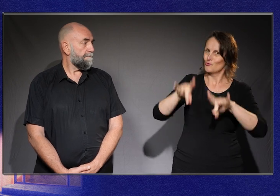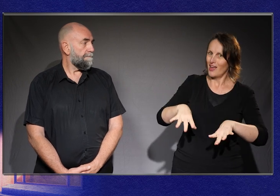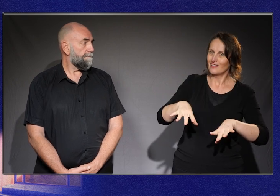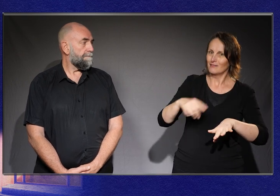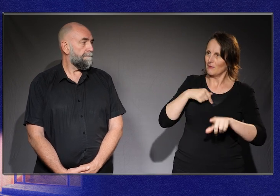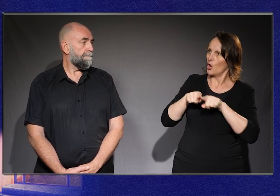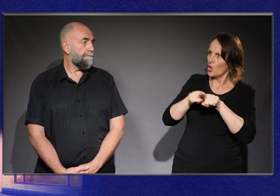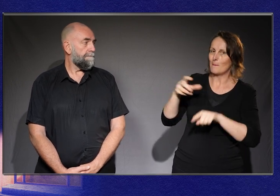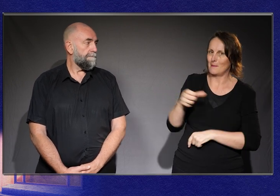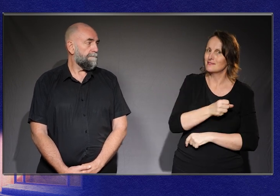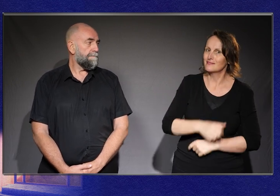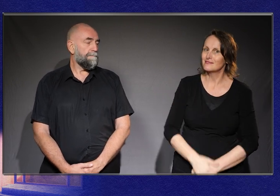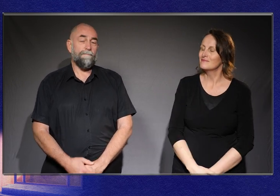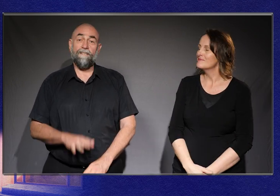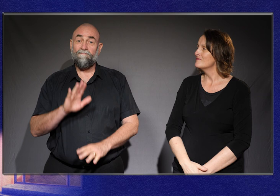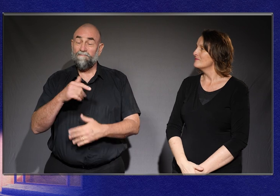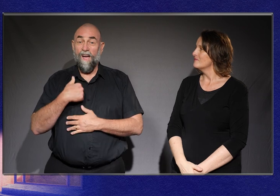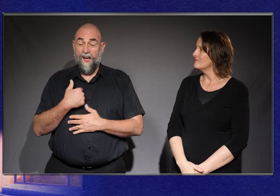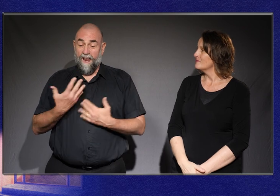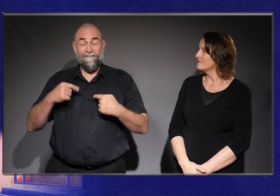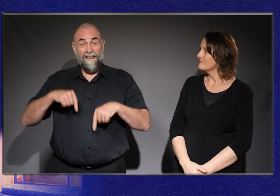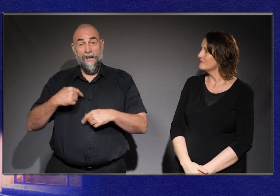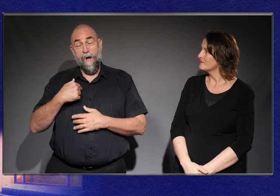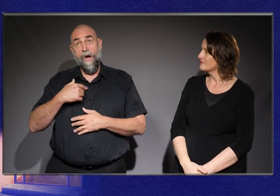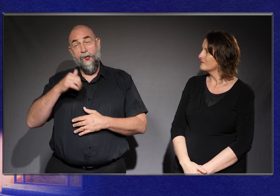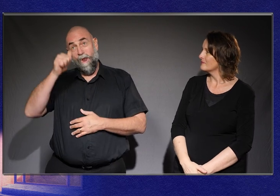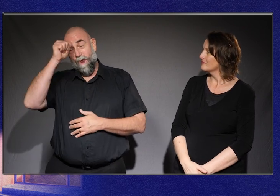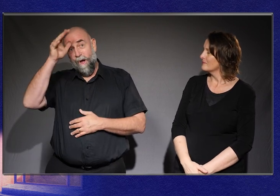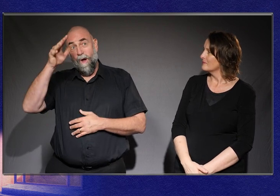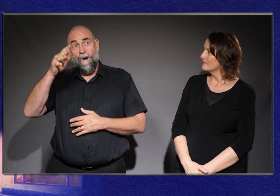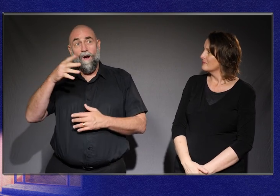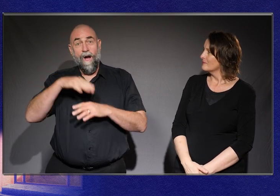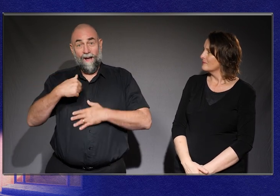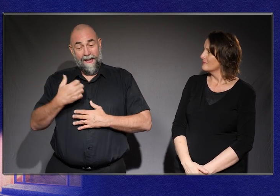Things I know now as a proud person with a disability are things that would have really